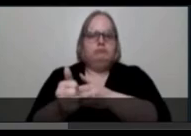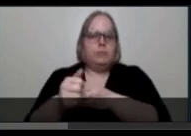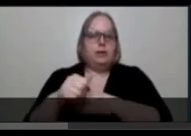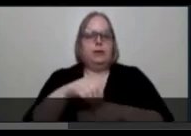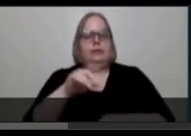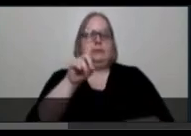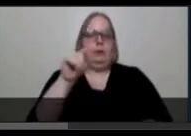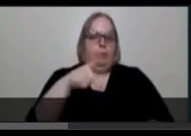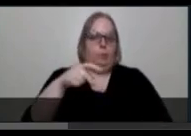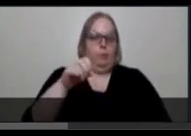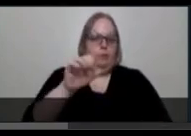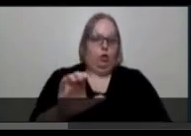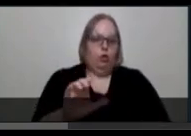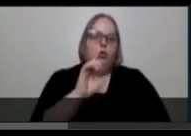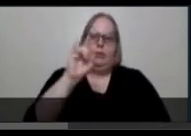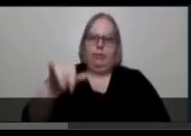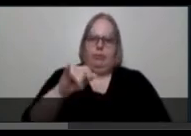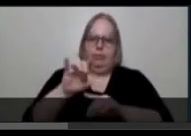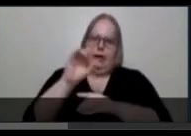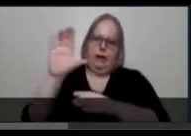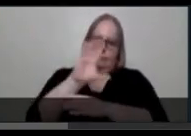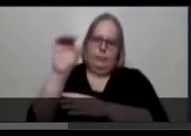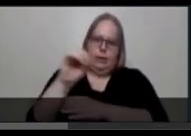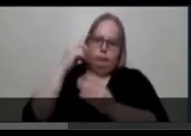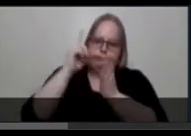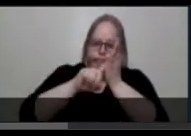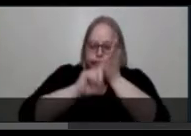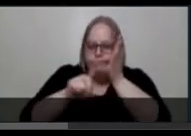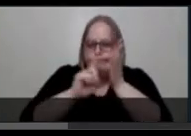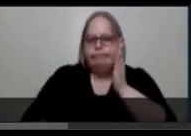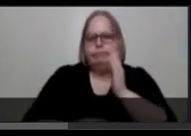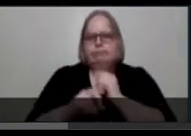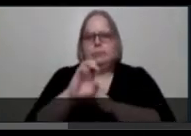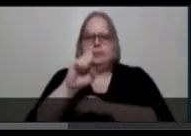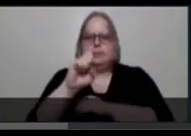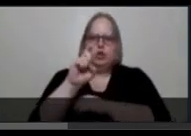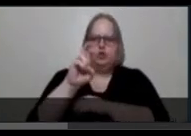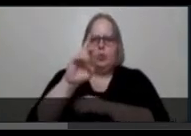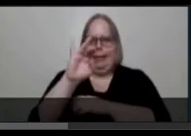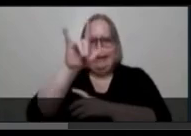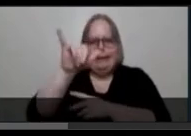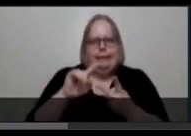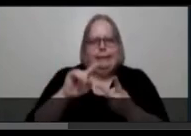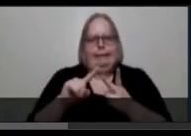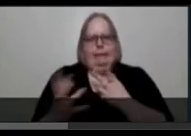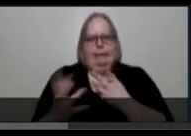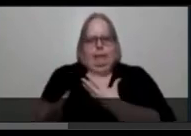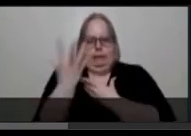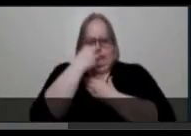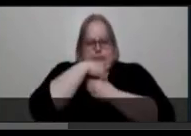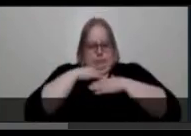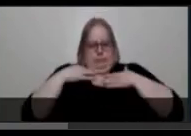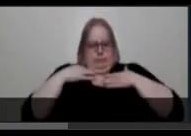explores the themes of sexuality, embodiment and the disabled body, developing provocative